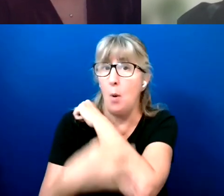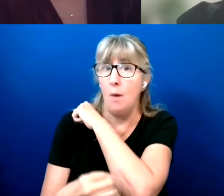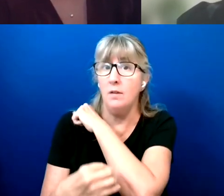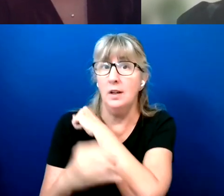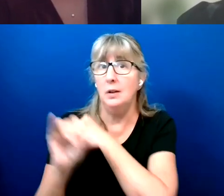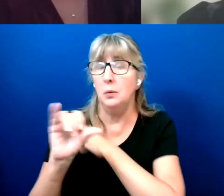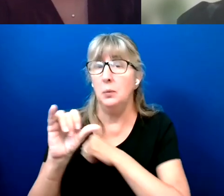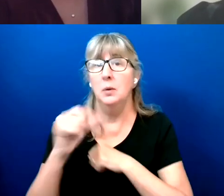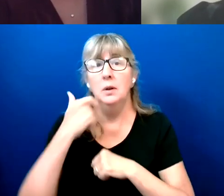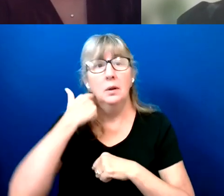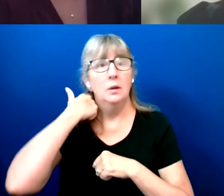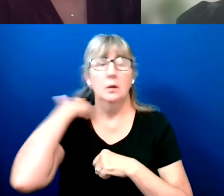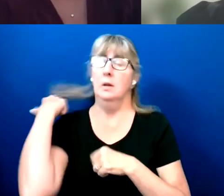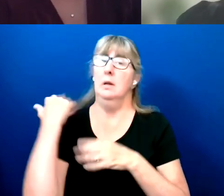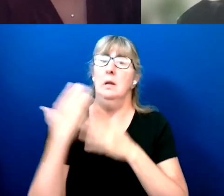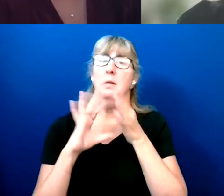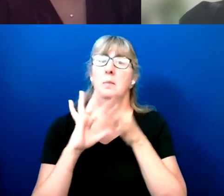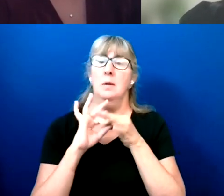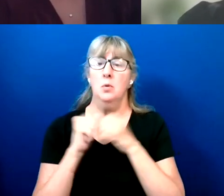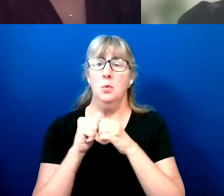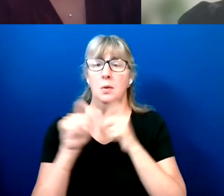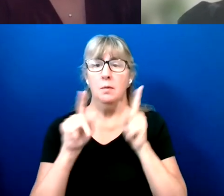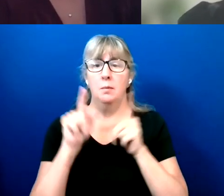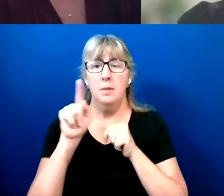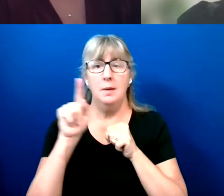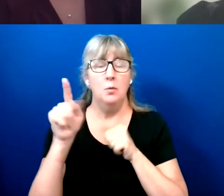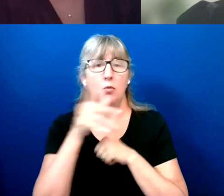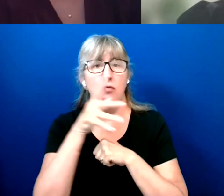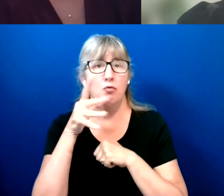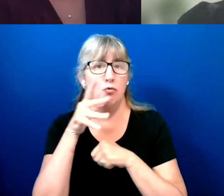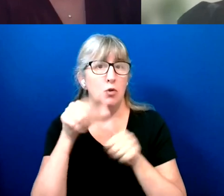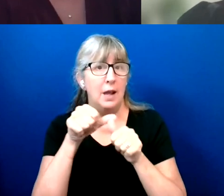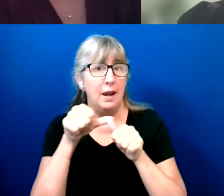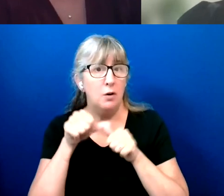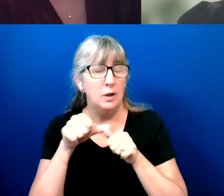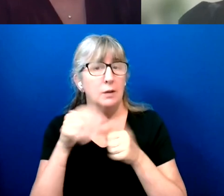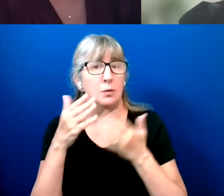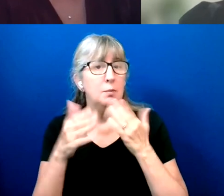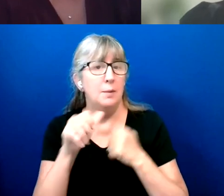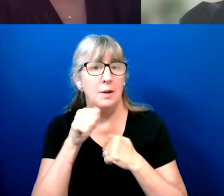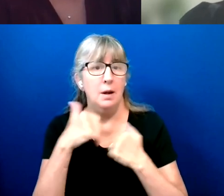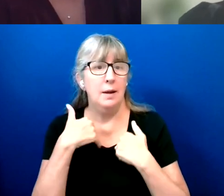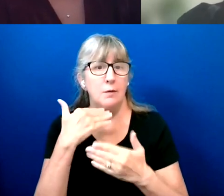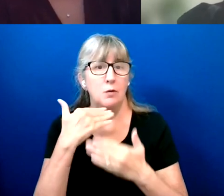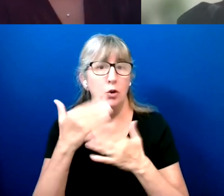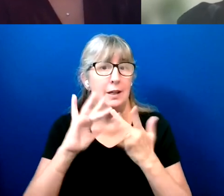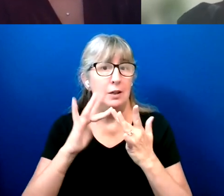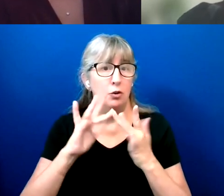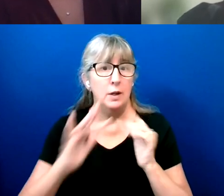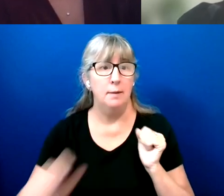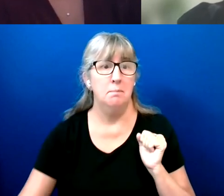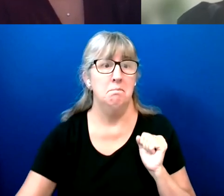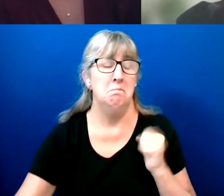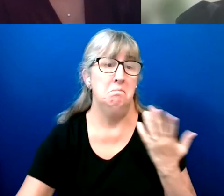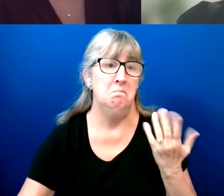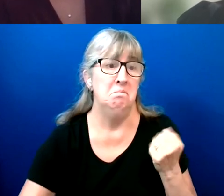And some of it has to do with people in rural areas who might not have good Internet.